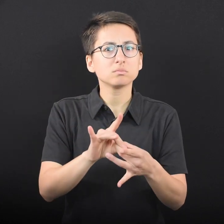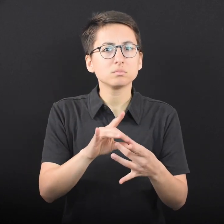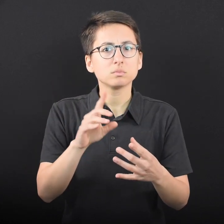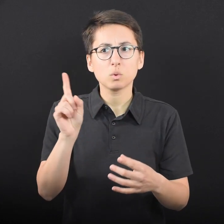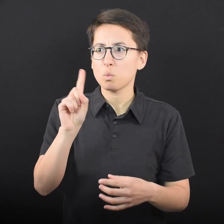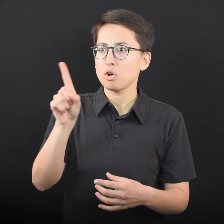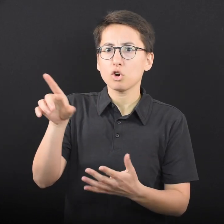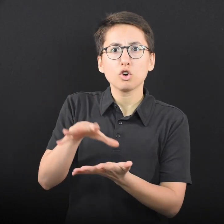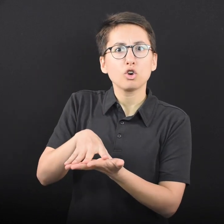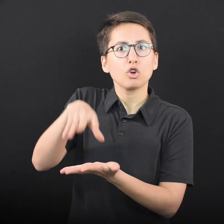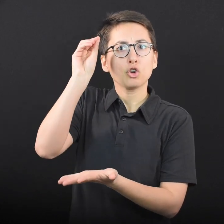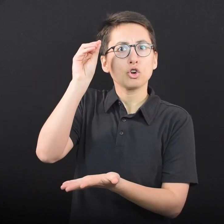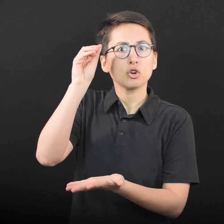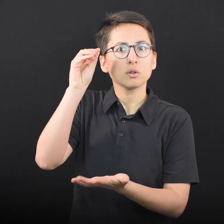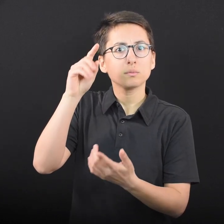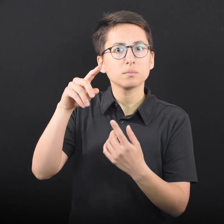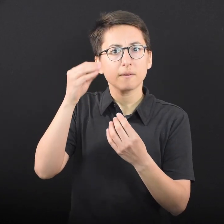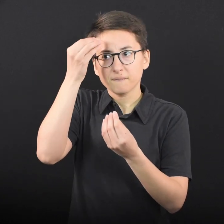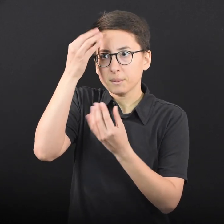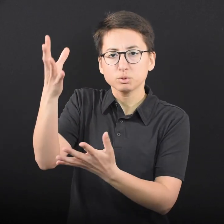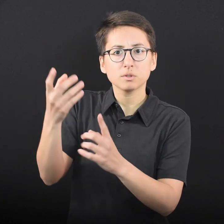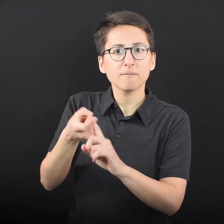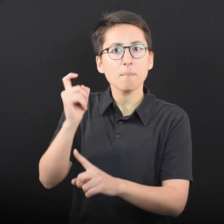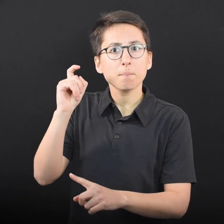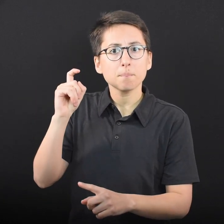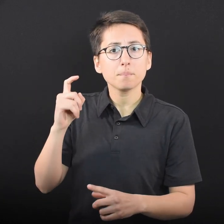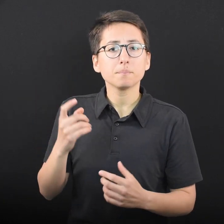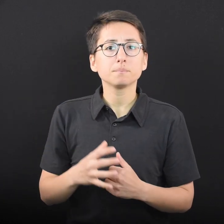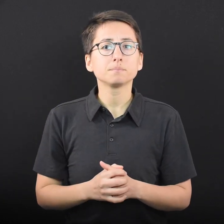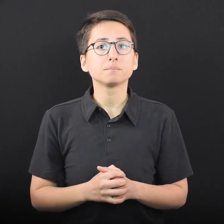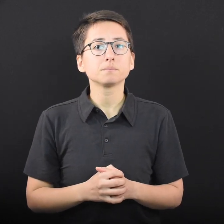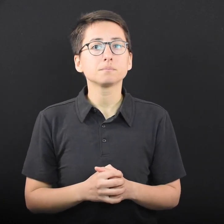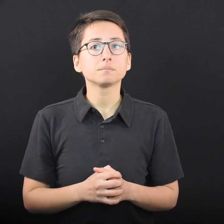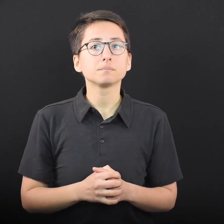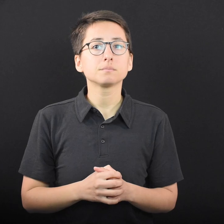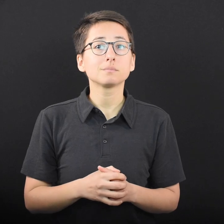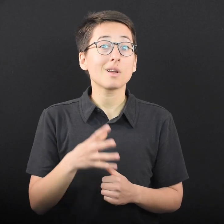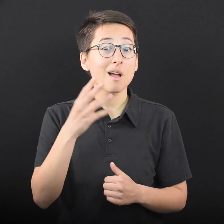where they learned any troubling information, and what they have done to get answers to their